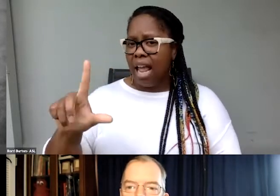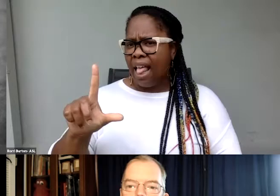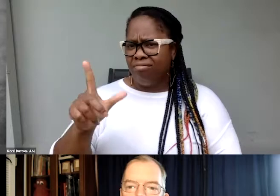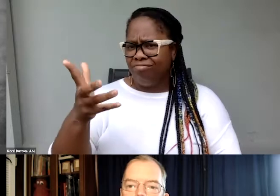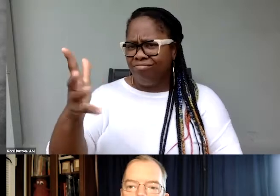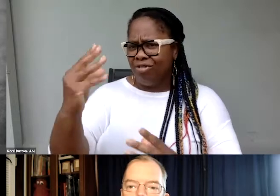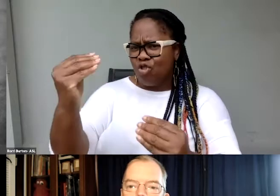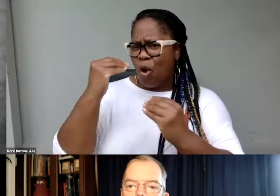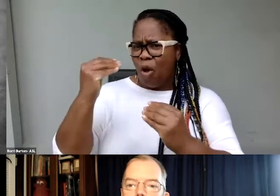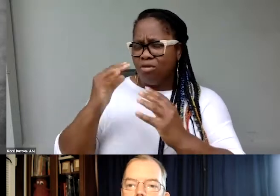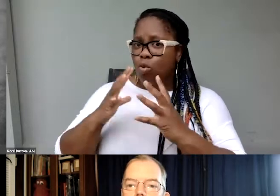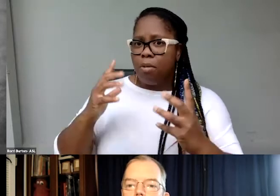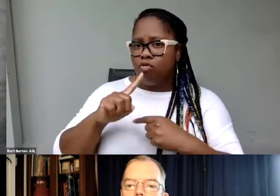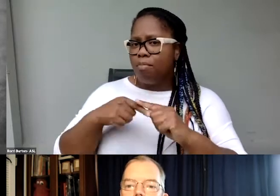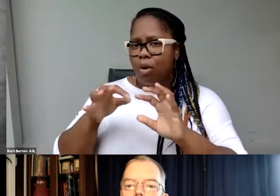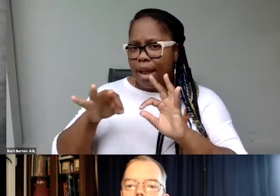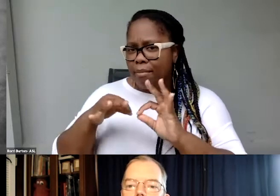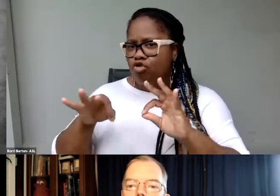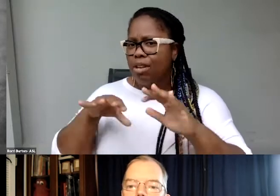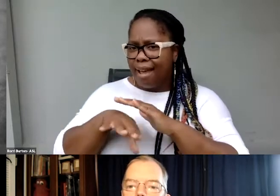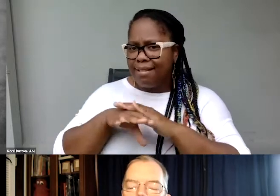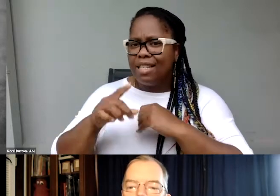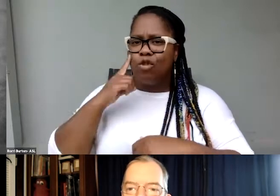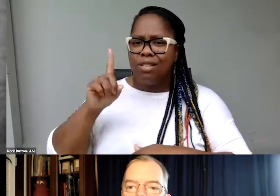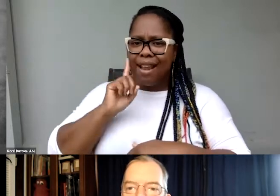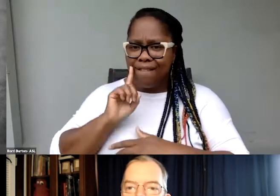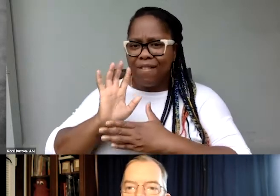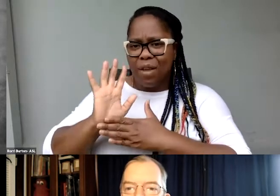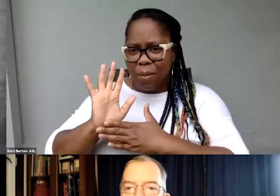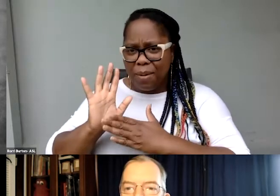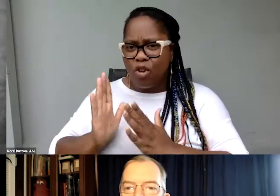about captioning and access for deaf filmmakers and film appreciators.